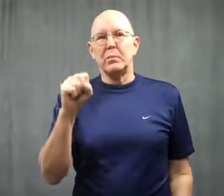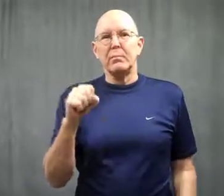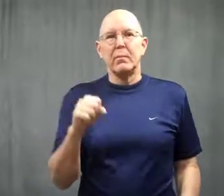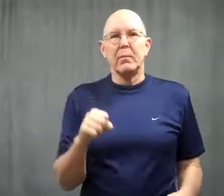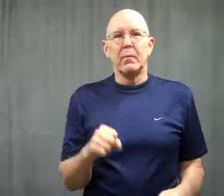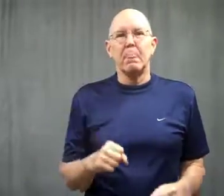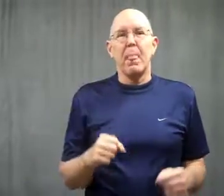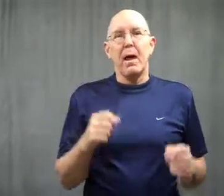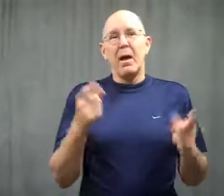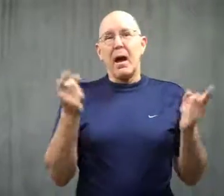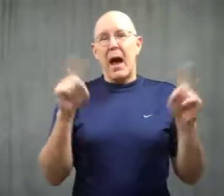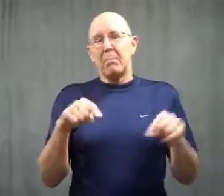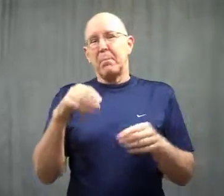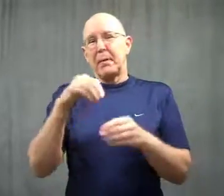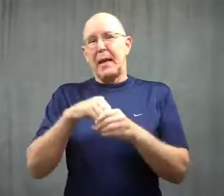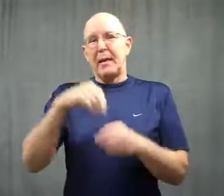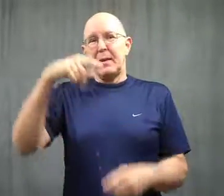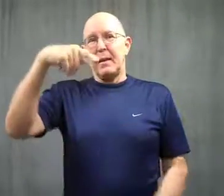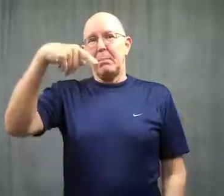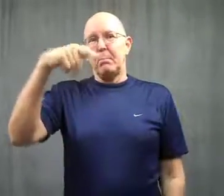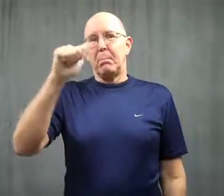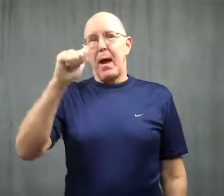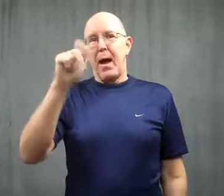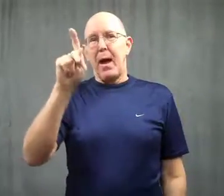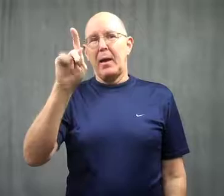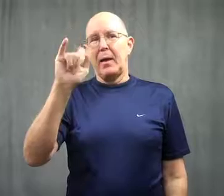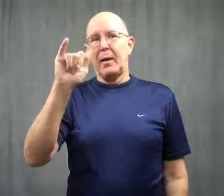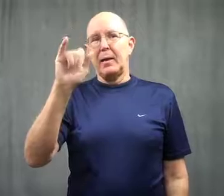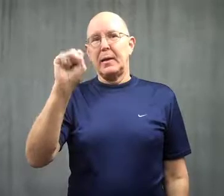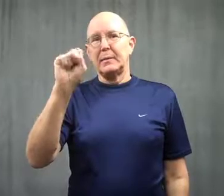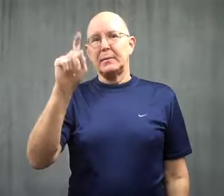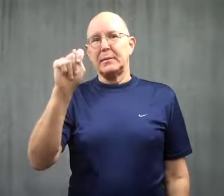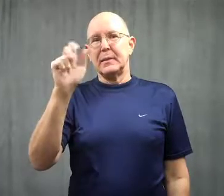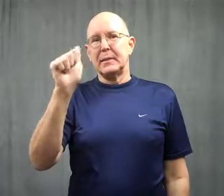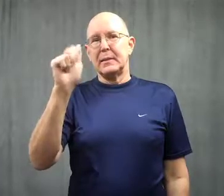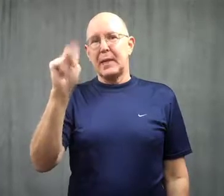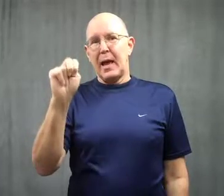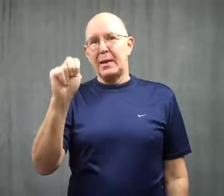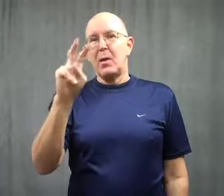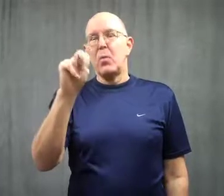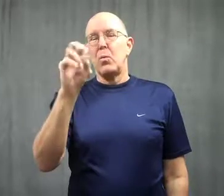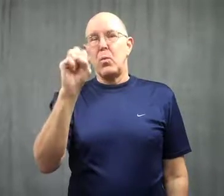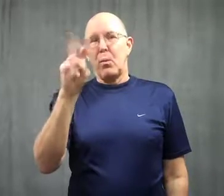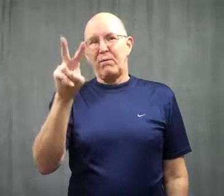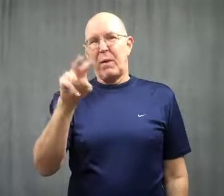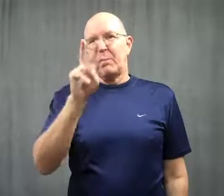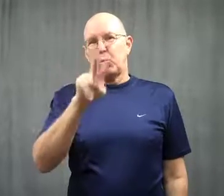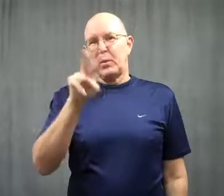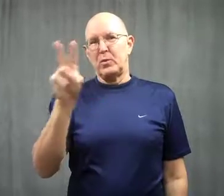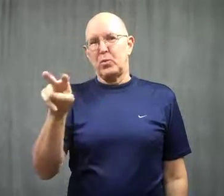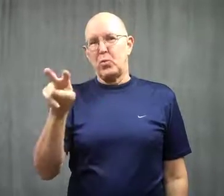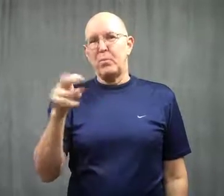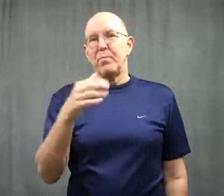This happened in Pakistan, November 22.